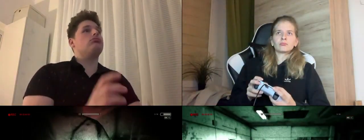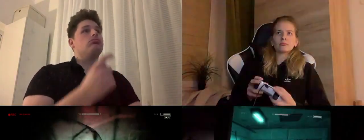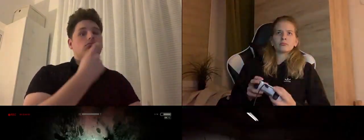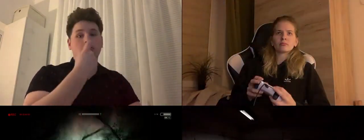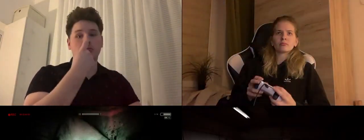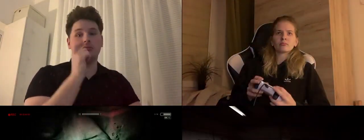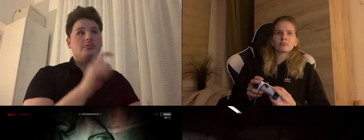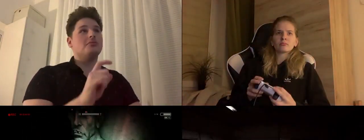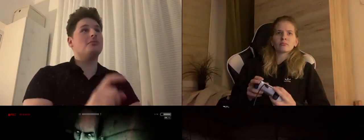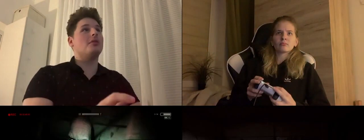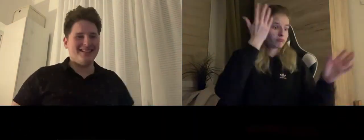Huh? killed me with one blow?